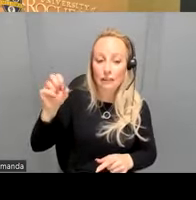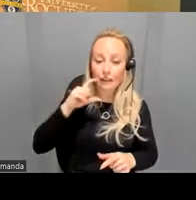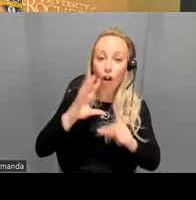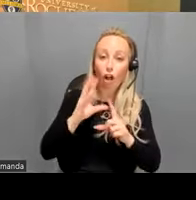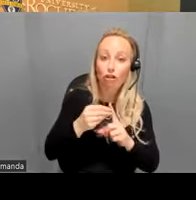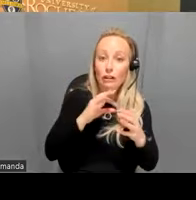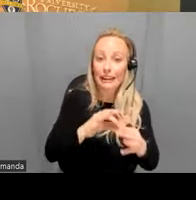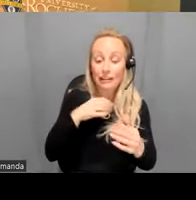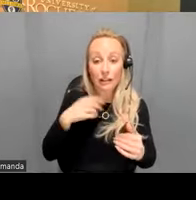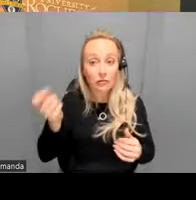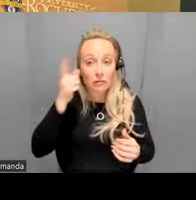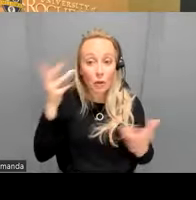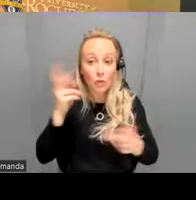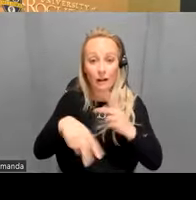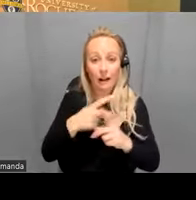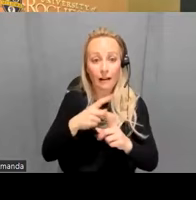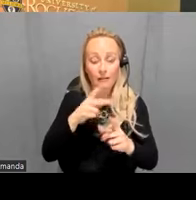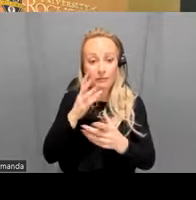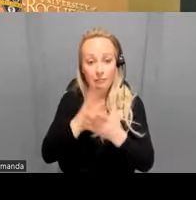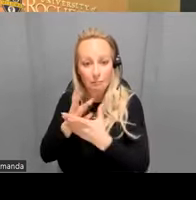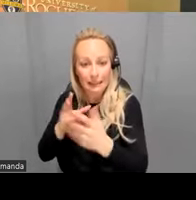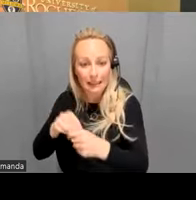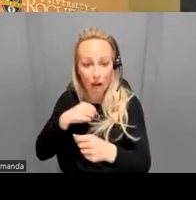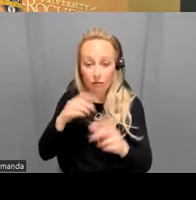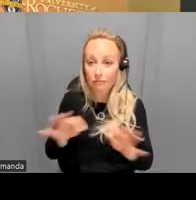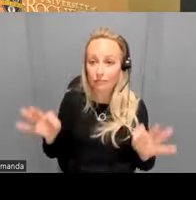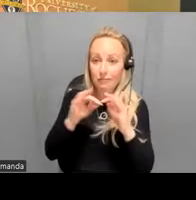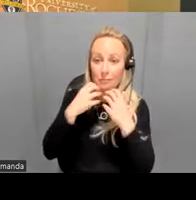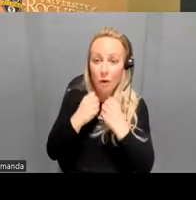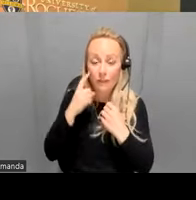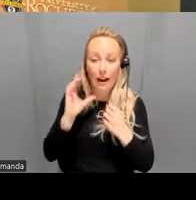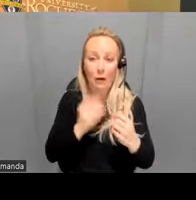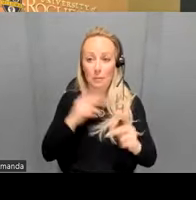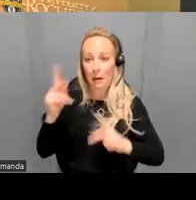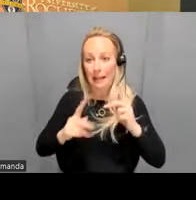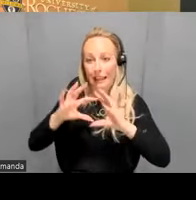understanding what aspects of them are really mattering for our population here so is that